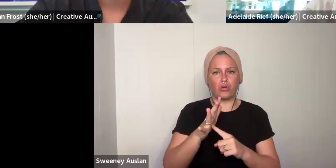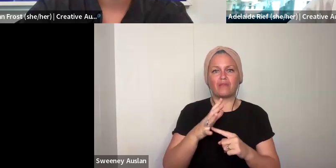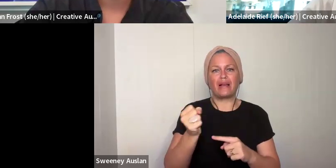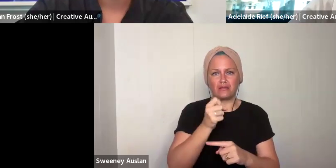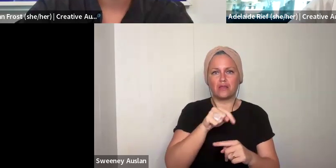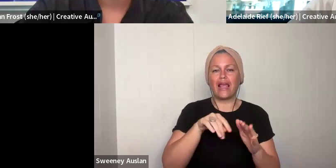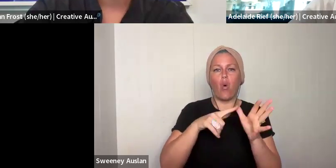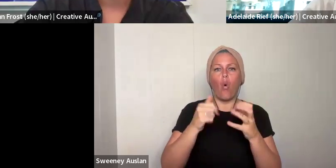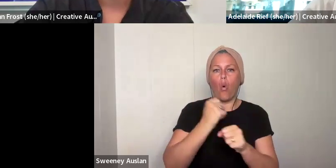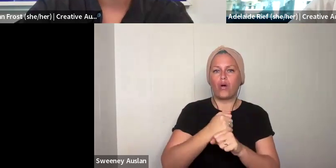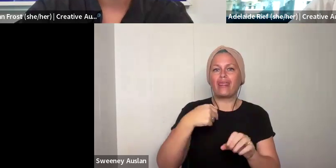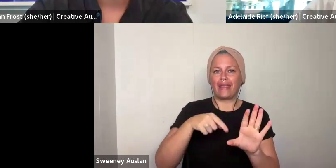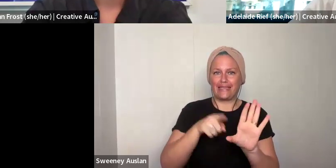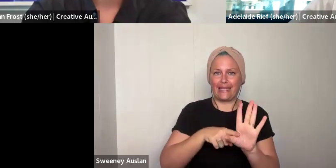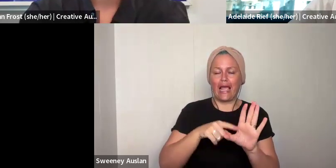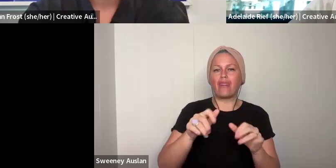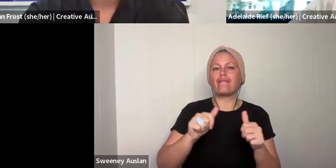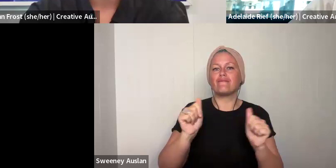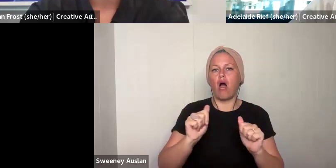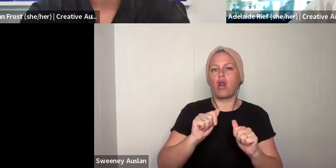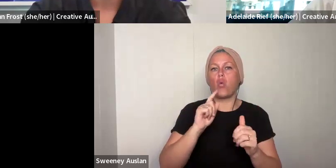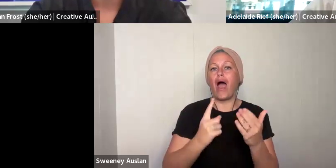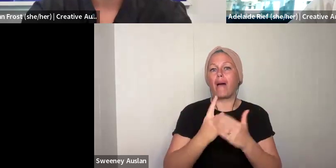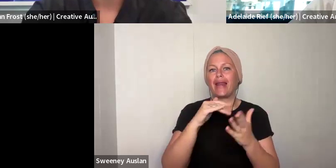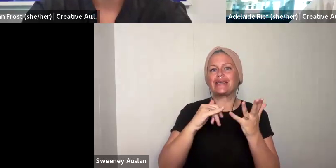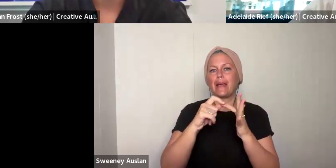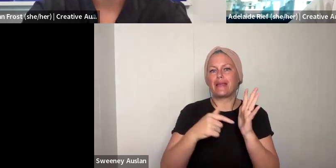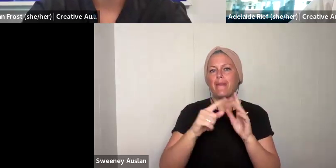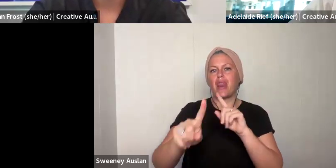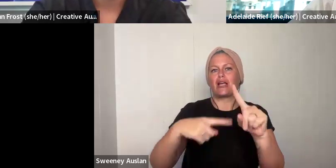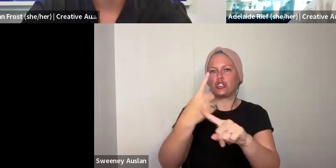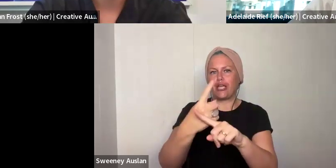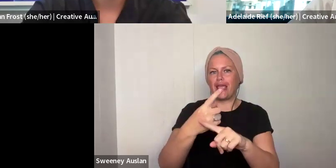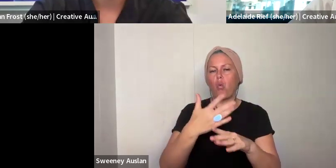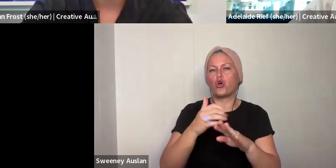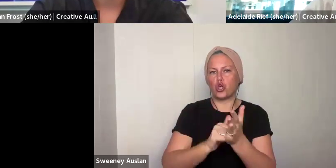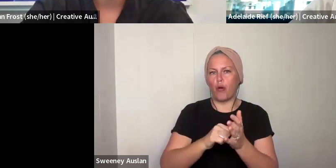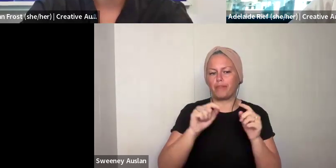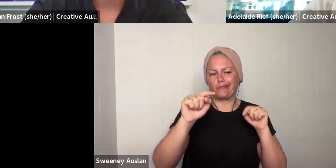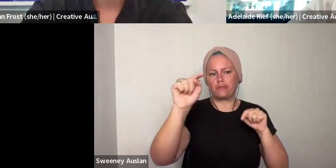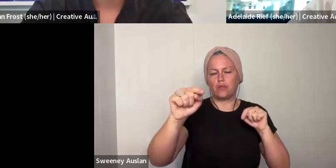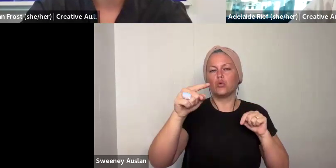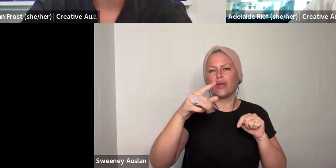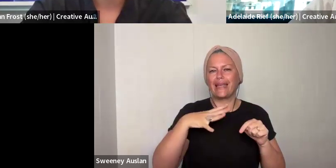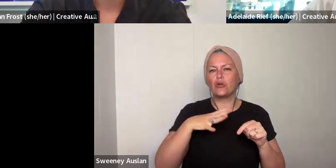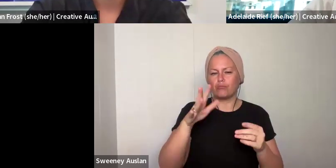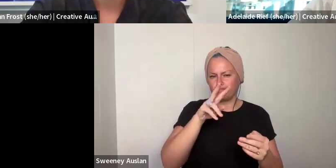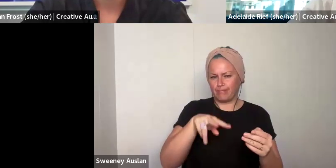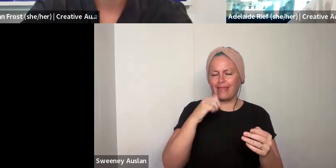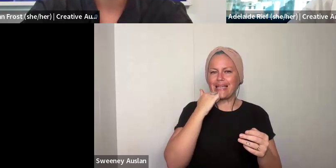you are available for the in-person workshops, that is the first workshop that is happening in August of this year, and the final